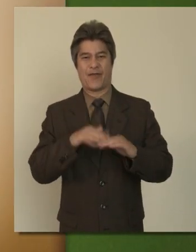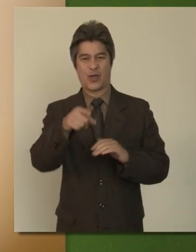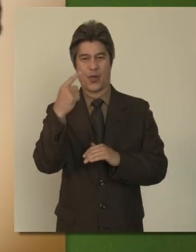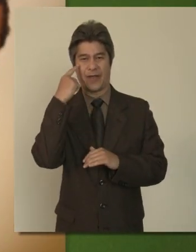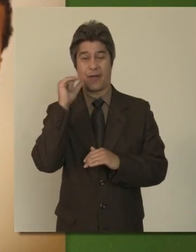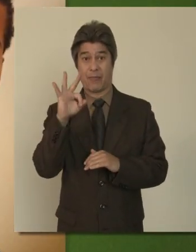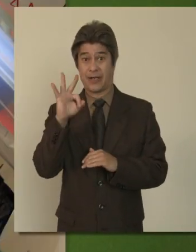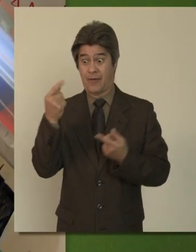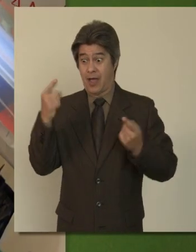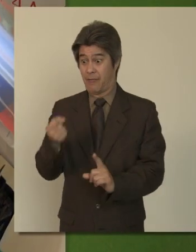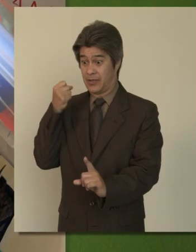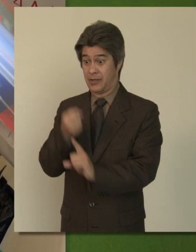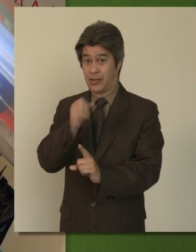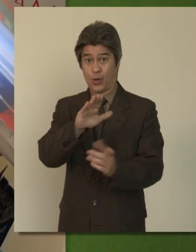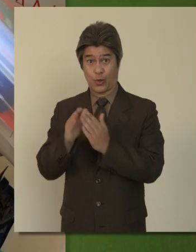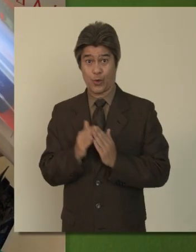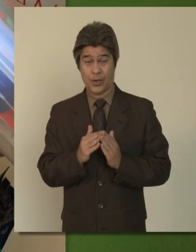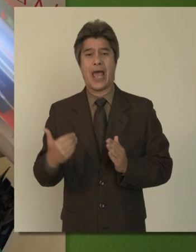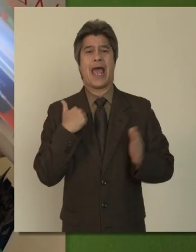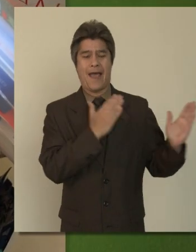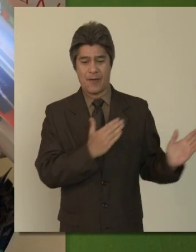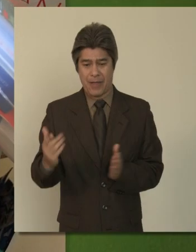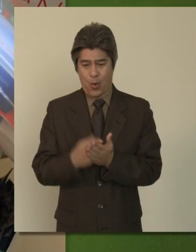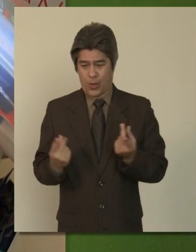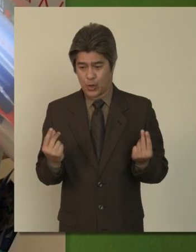But if a disaster hits your community, having a plan for what to do, and